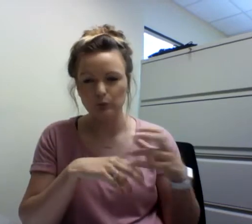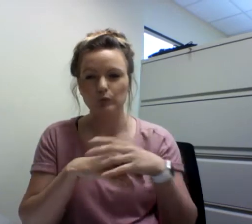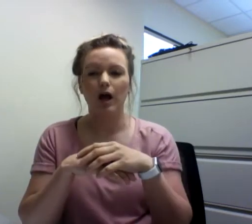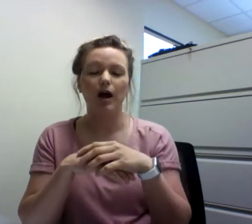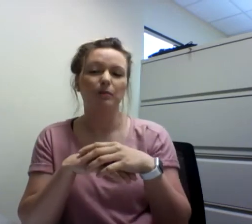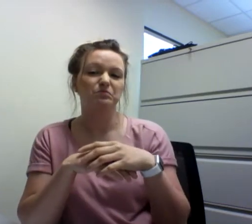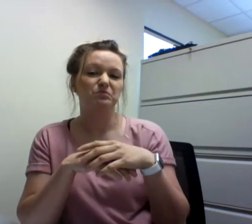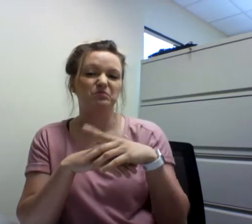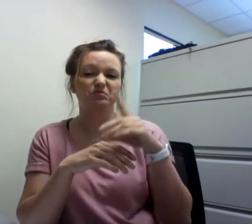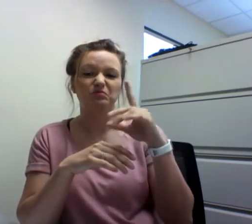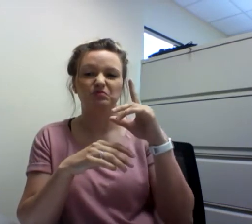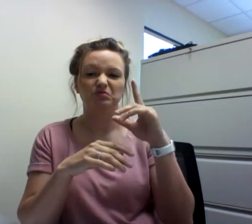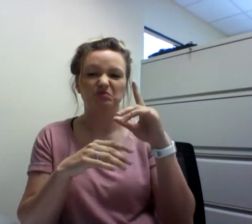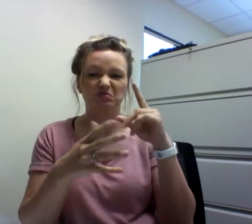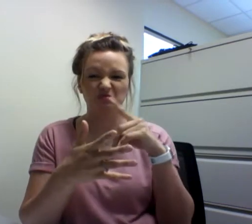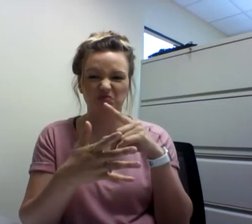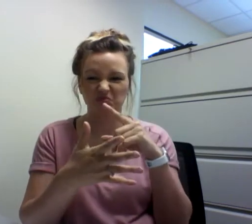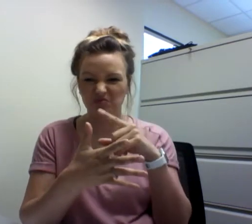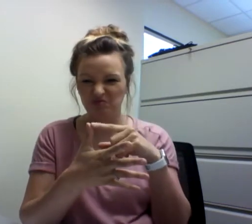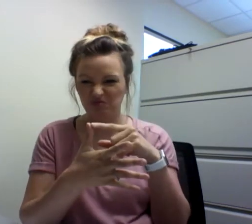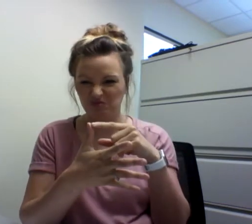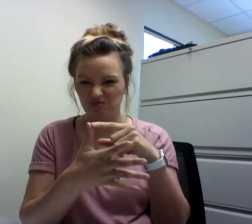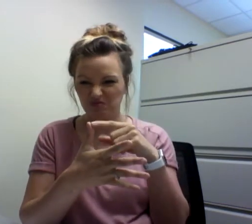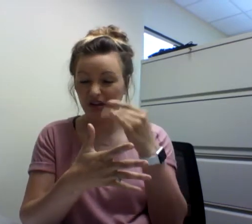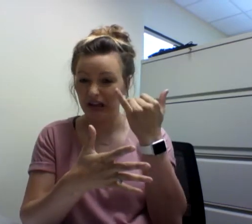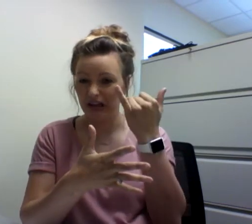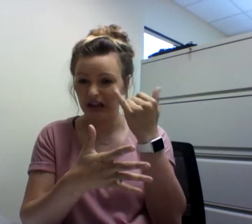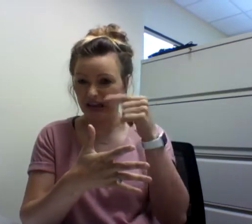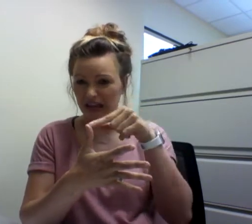Now, the book will address a variety of topics and issues: